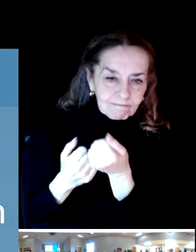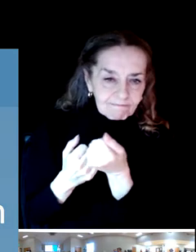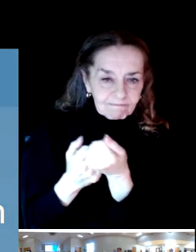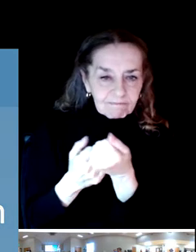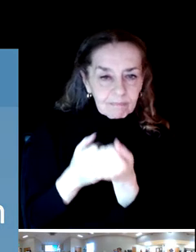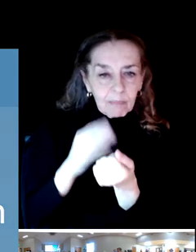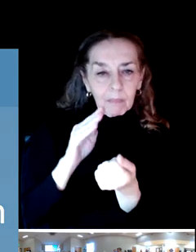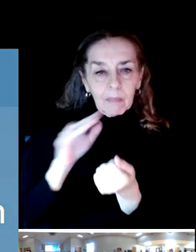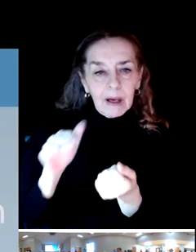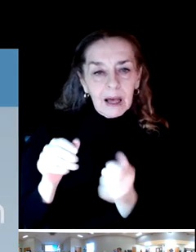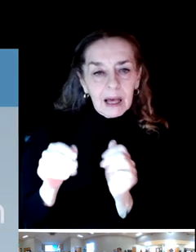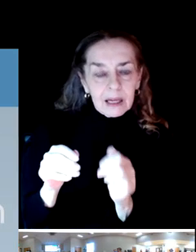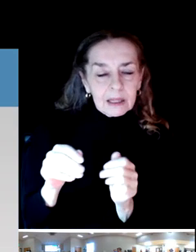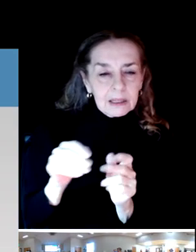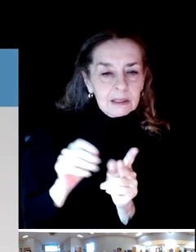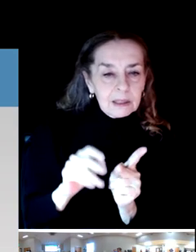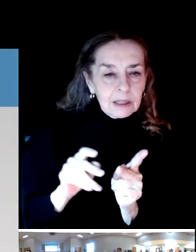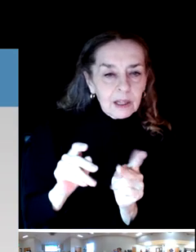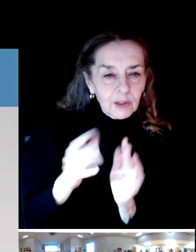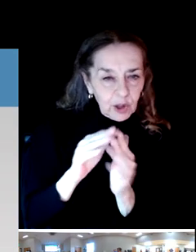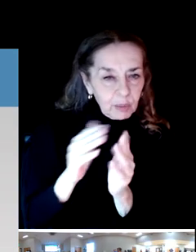Staff have some input and we'll talk a little bit about how that works.